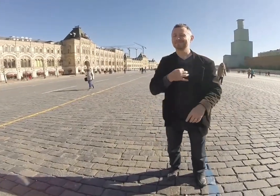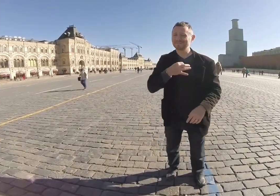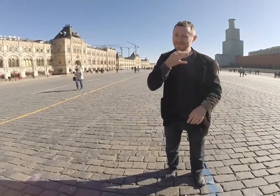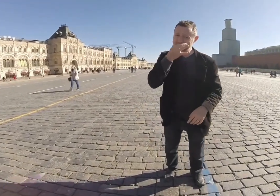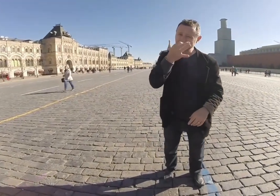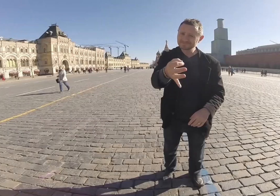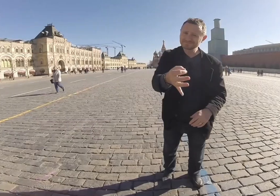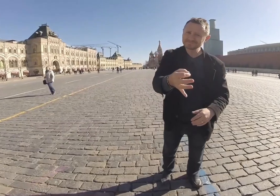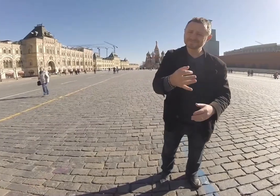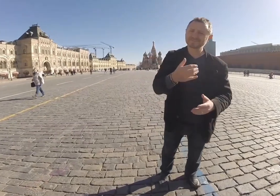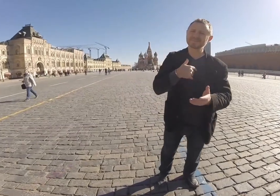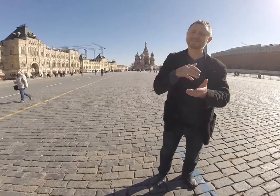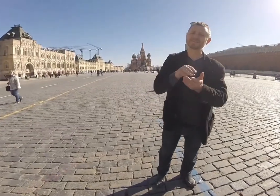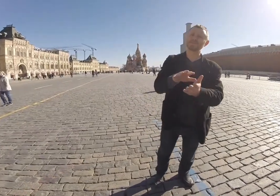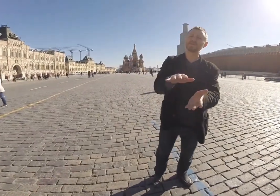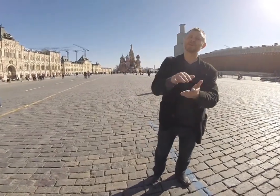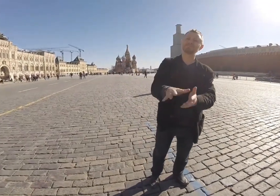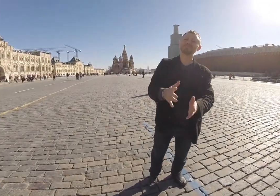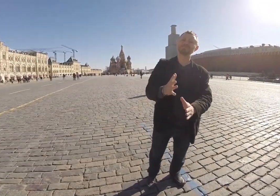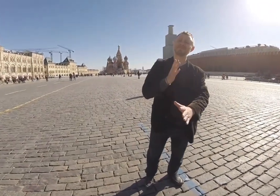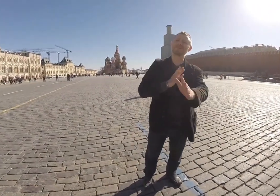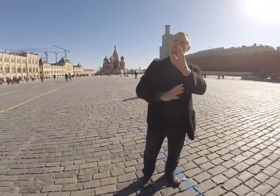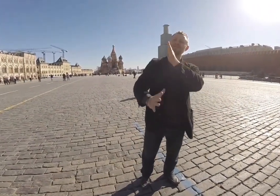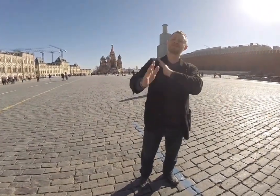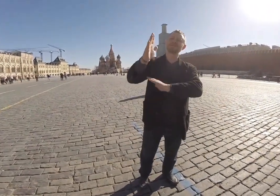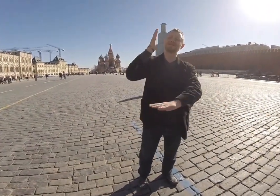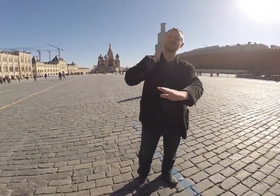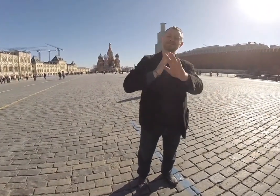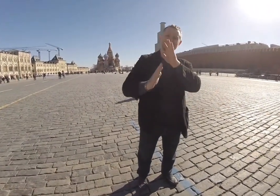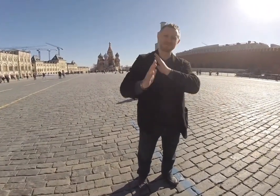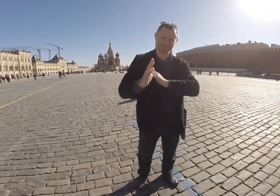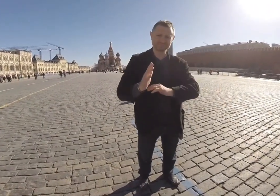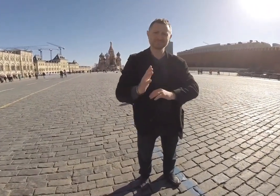Red Square has had many names and meanings